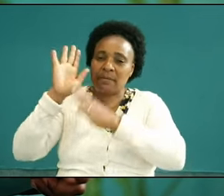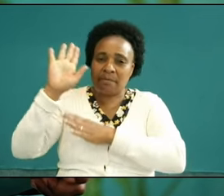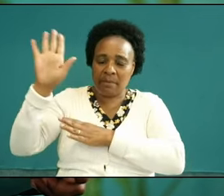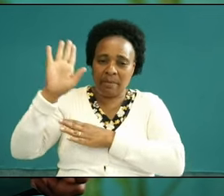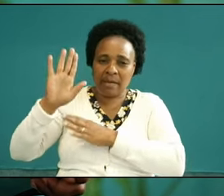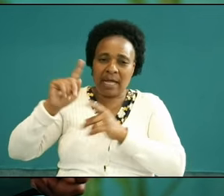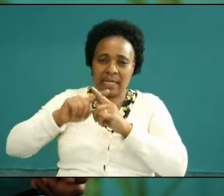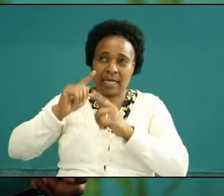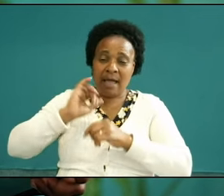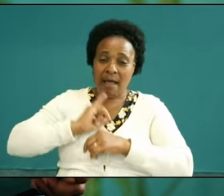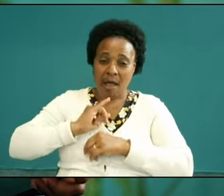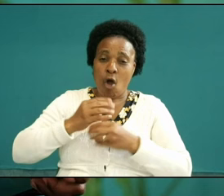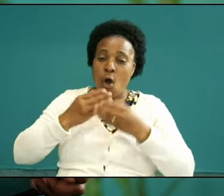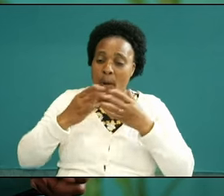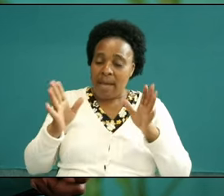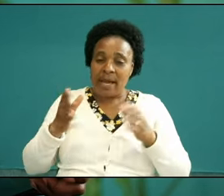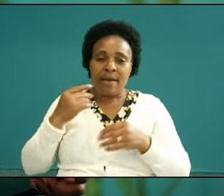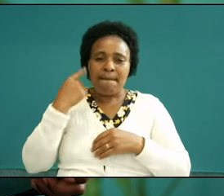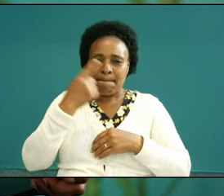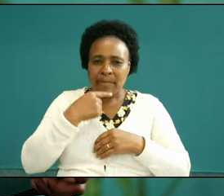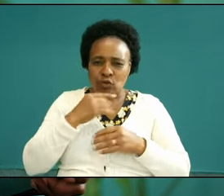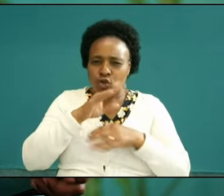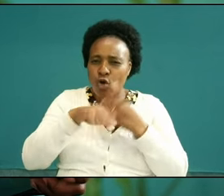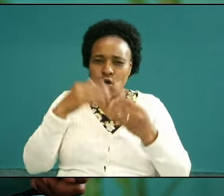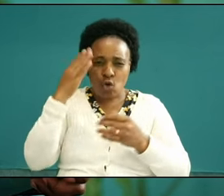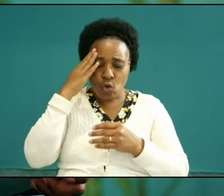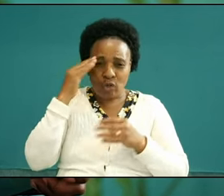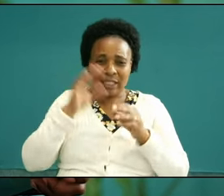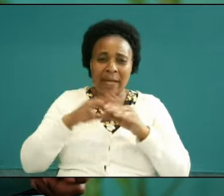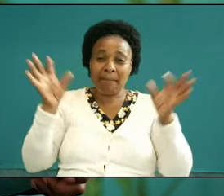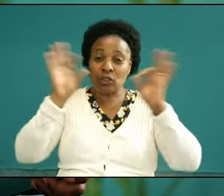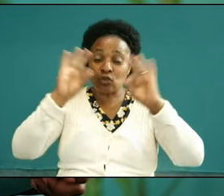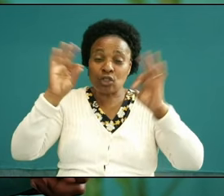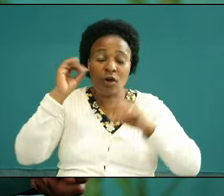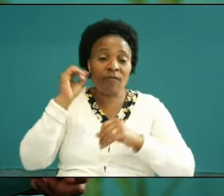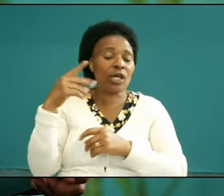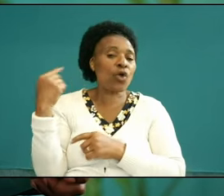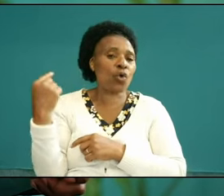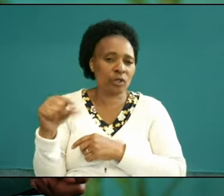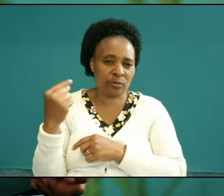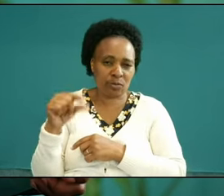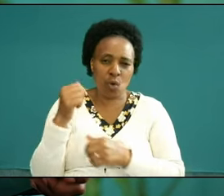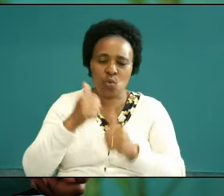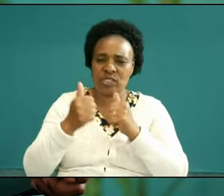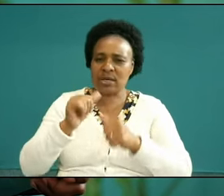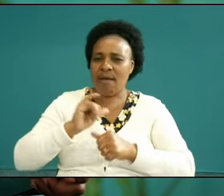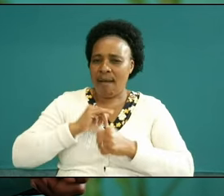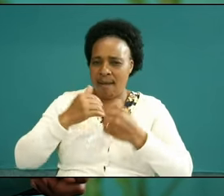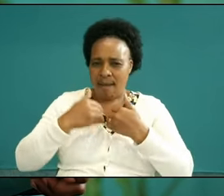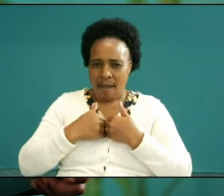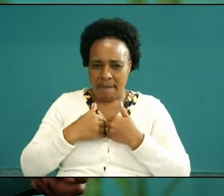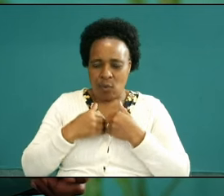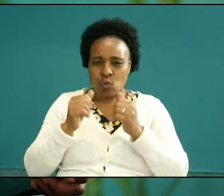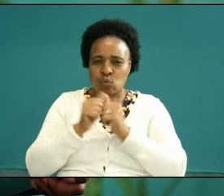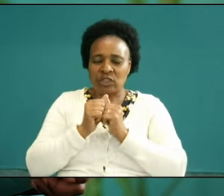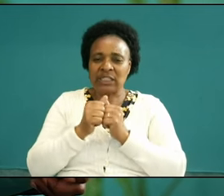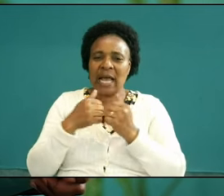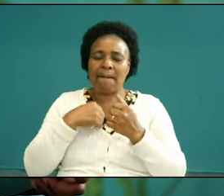open my mouth boldly to make known The Mystery of the gospel for which I am an ambassador in chains